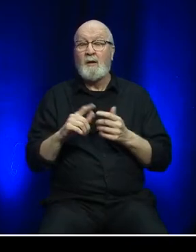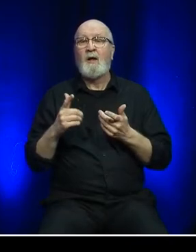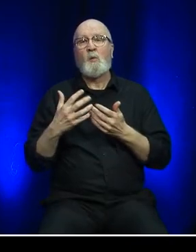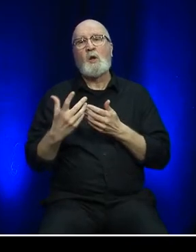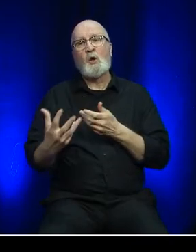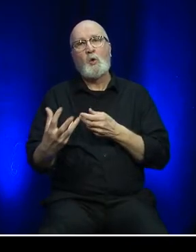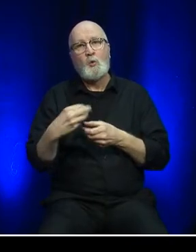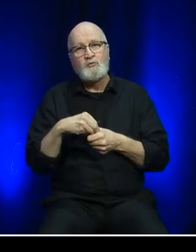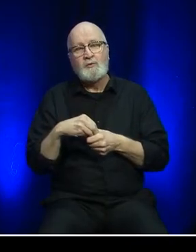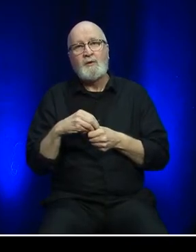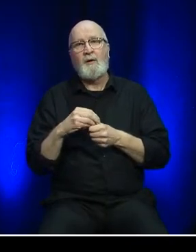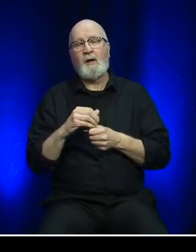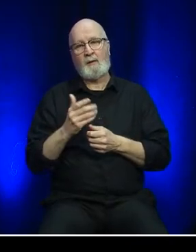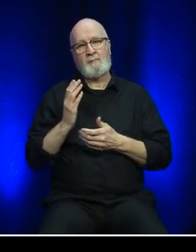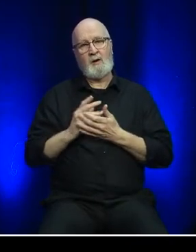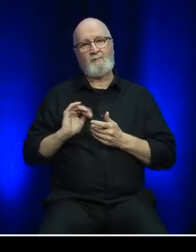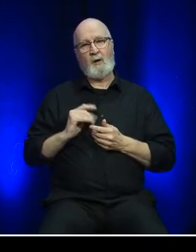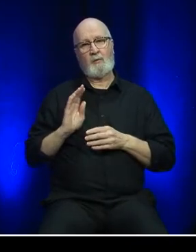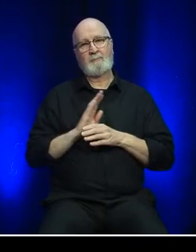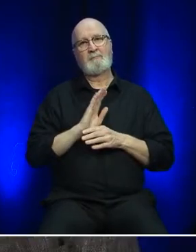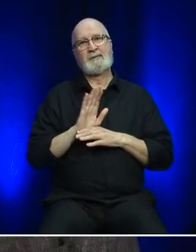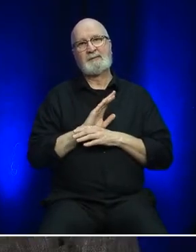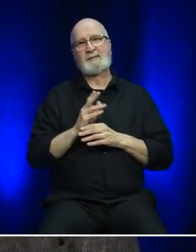of our business plan as we move forward.